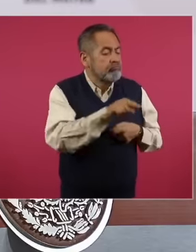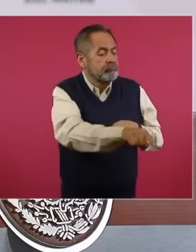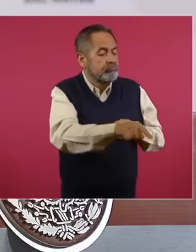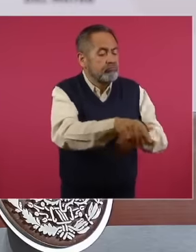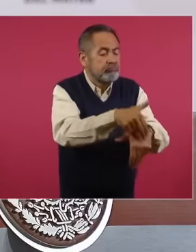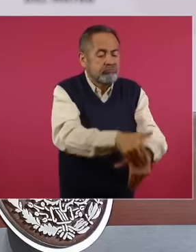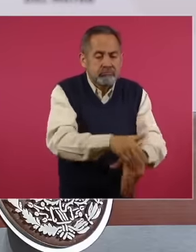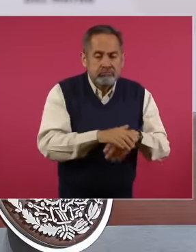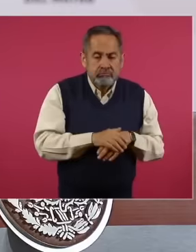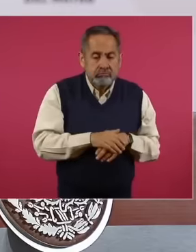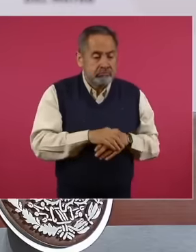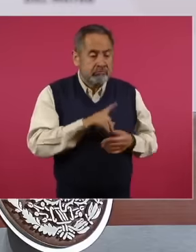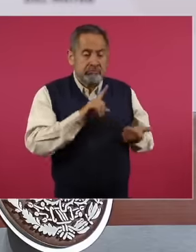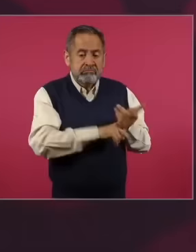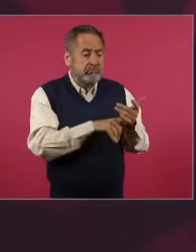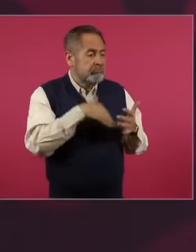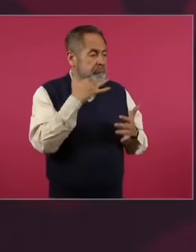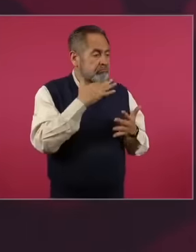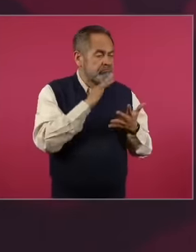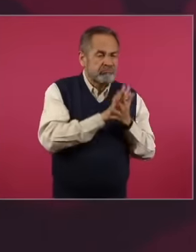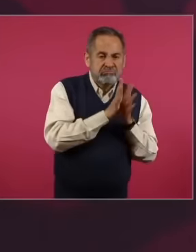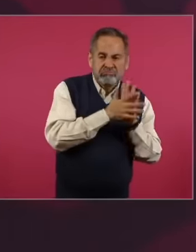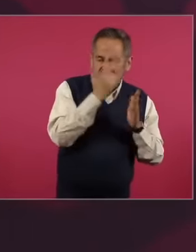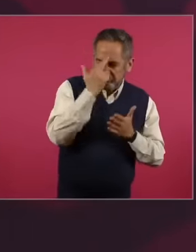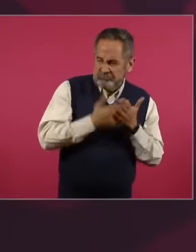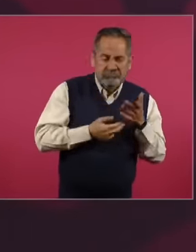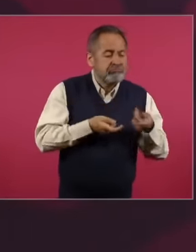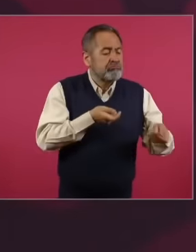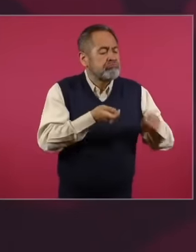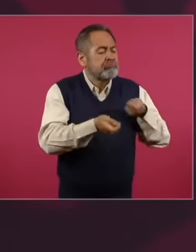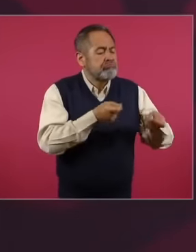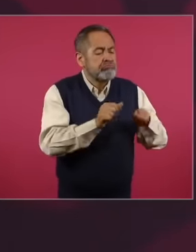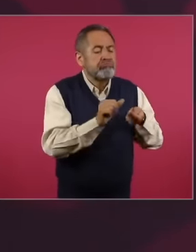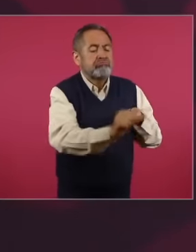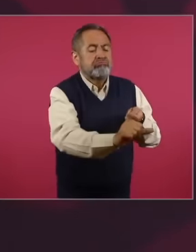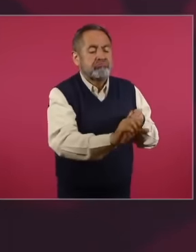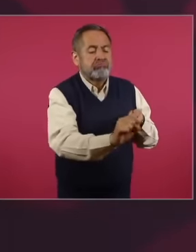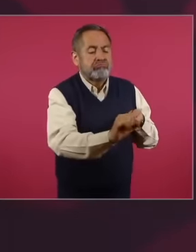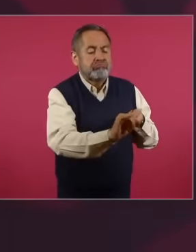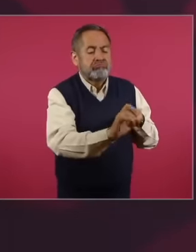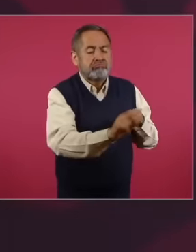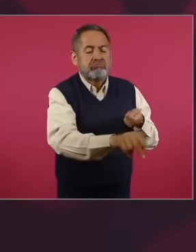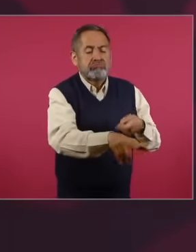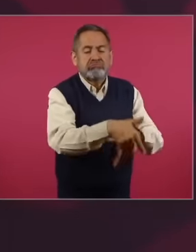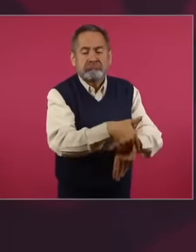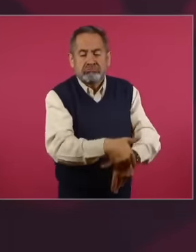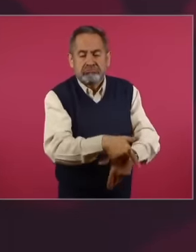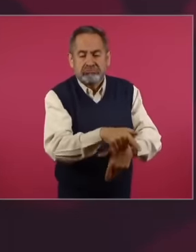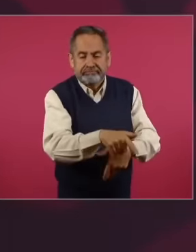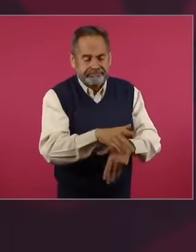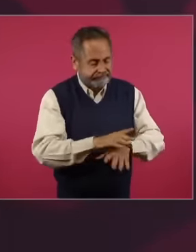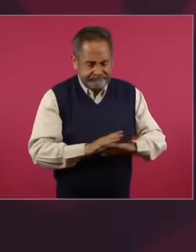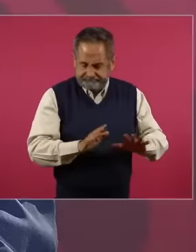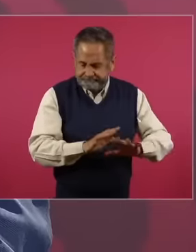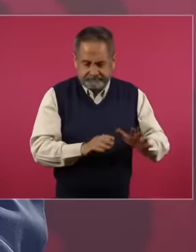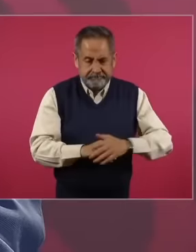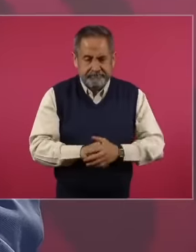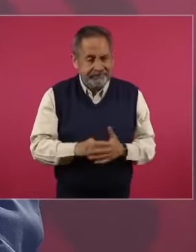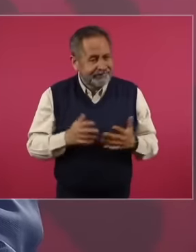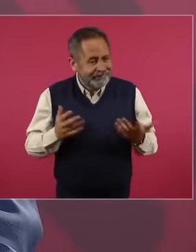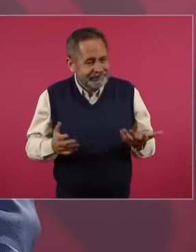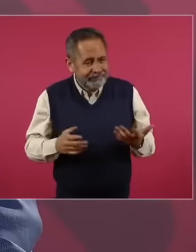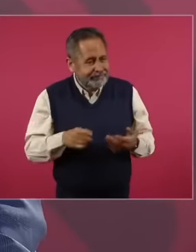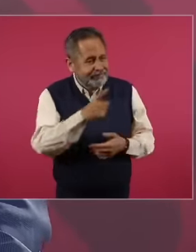crime. The judiciary is rotten,